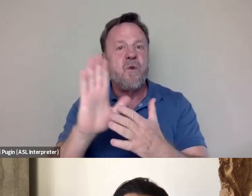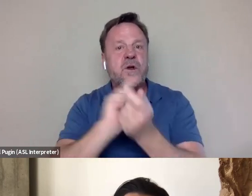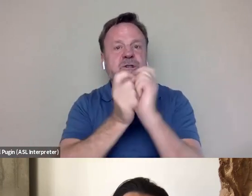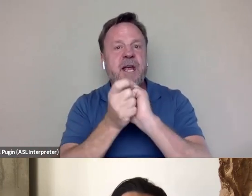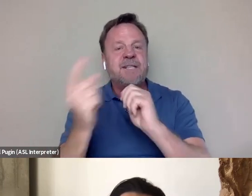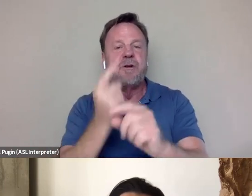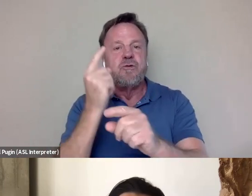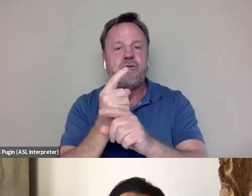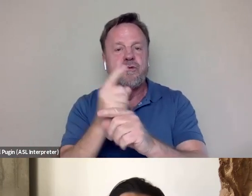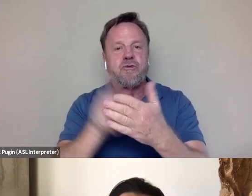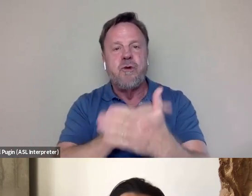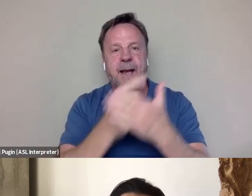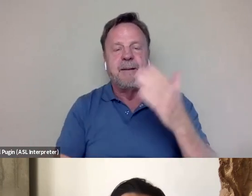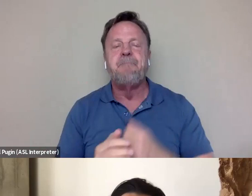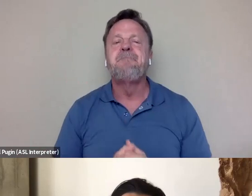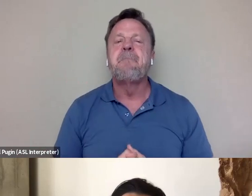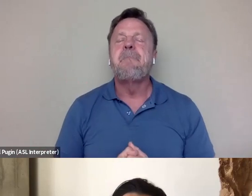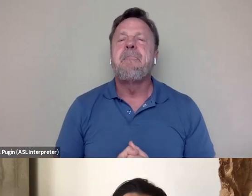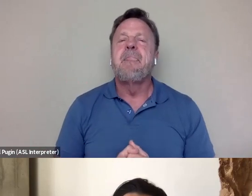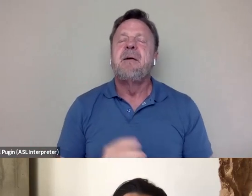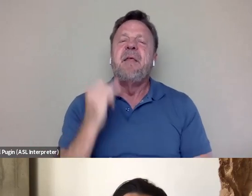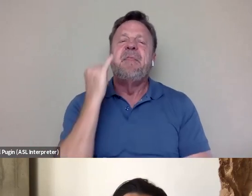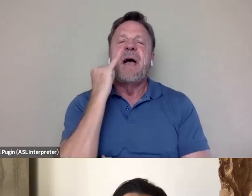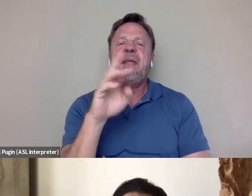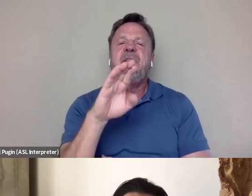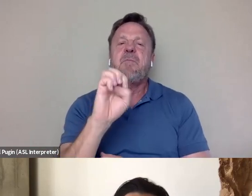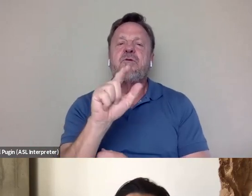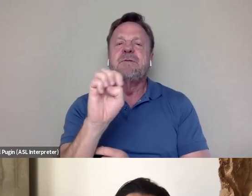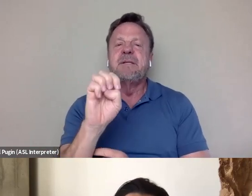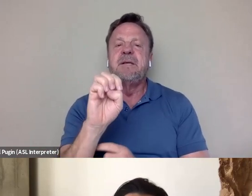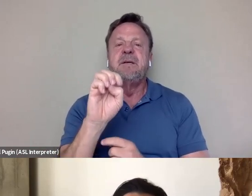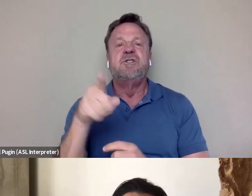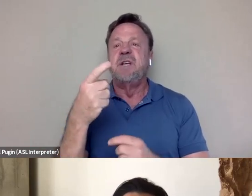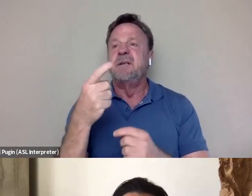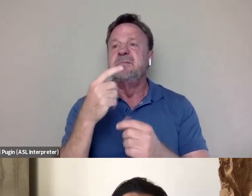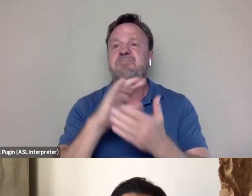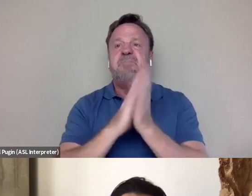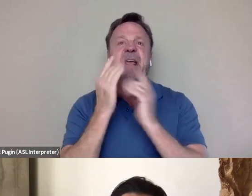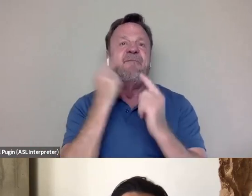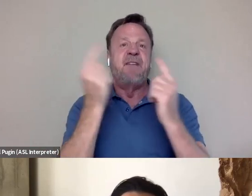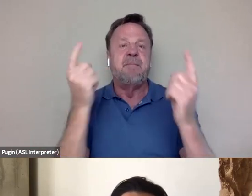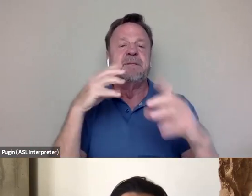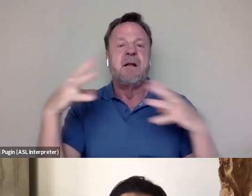I think the idea that Bruce Lee was someone who just made it big in Hollywood based on his own merits,